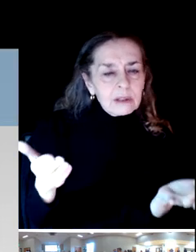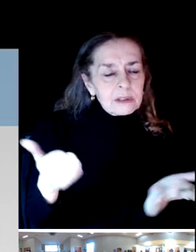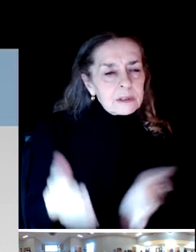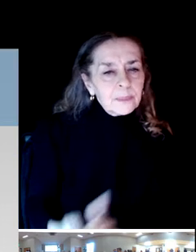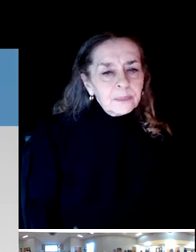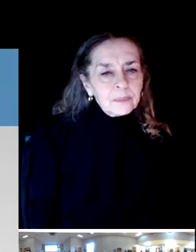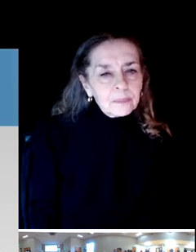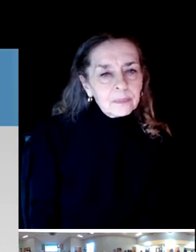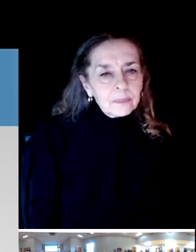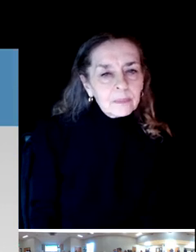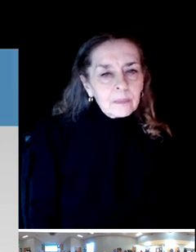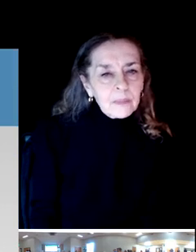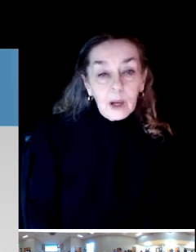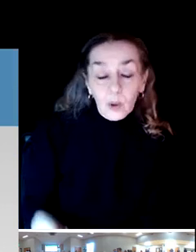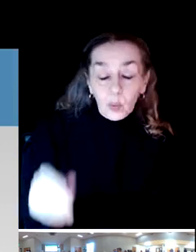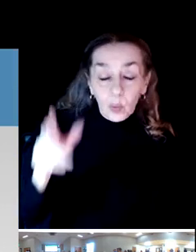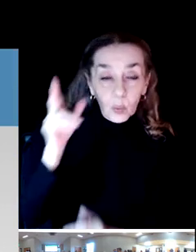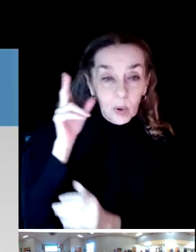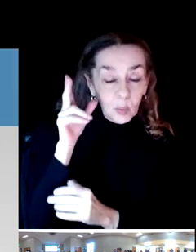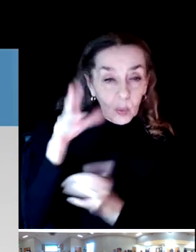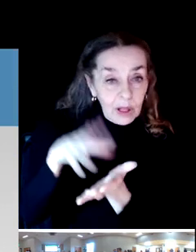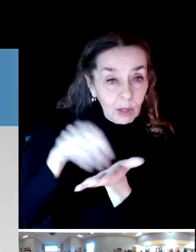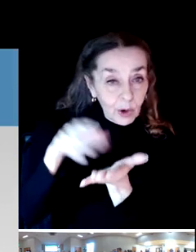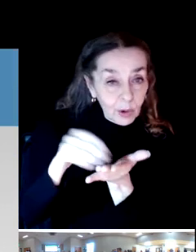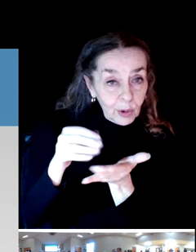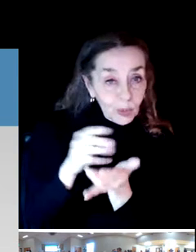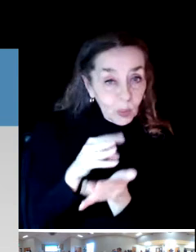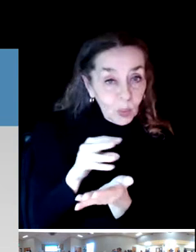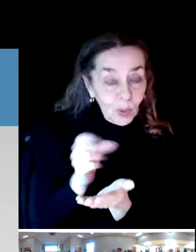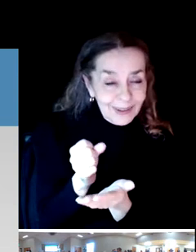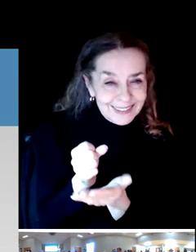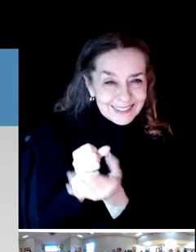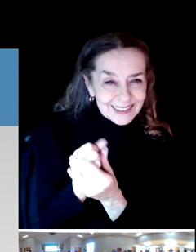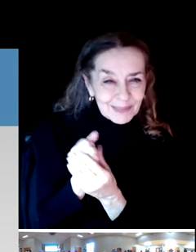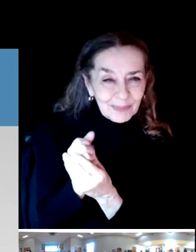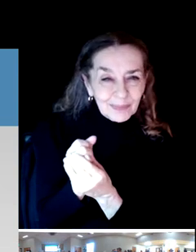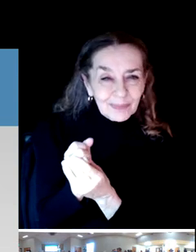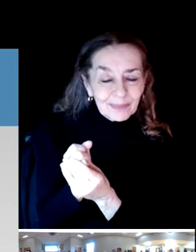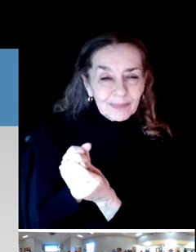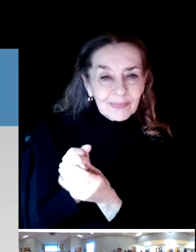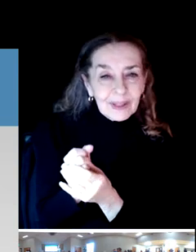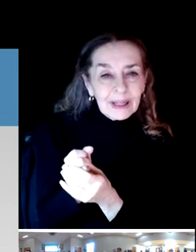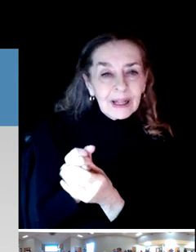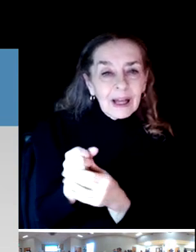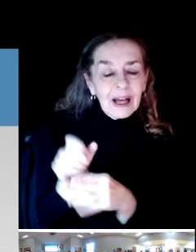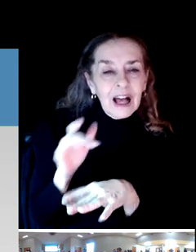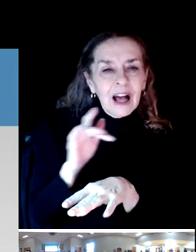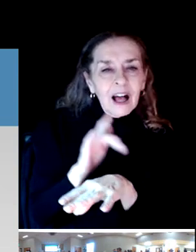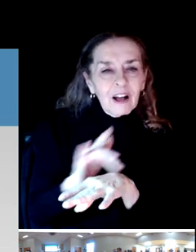And what we heard was that the availability of facilities.